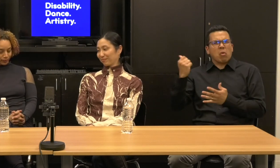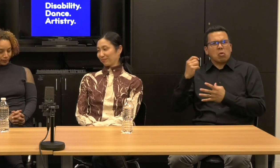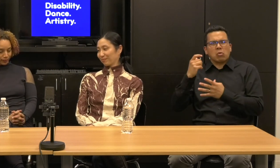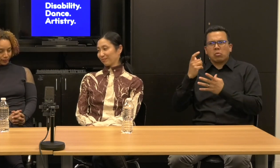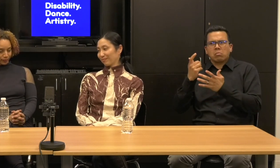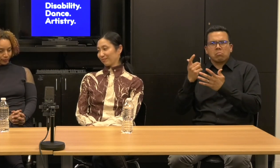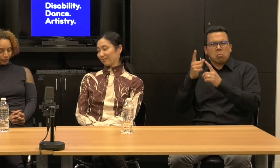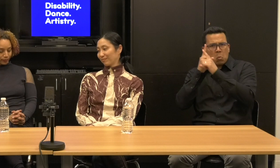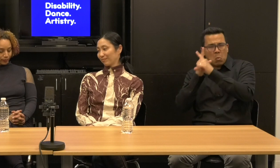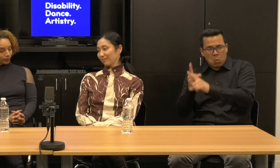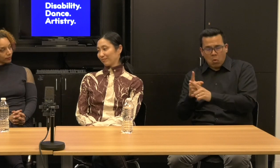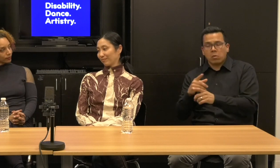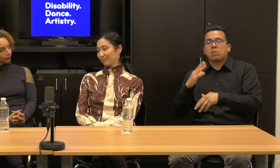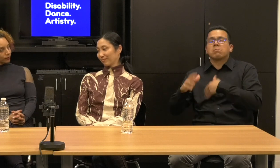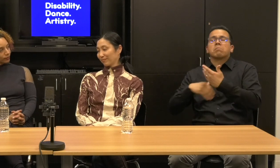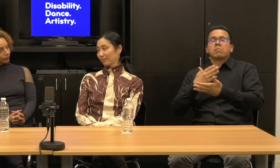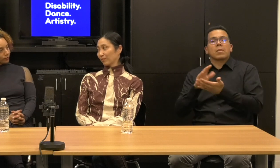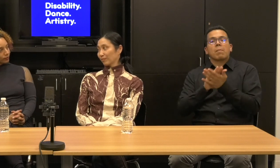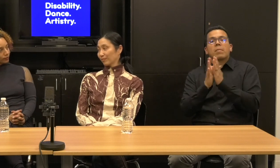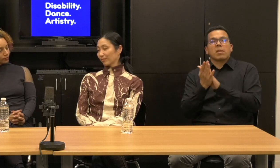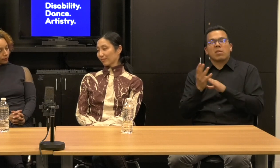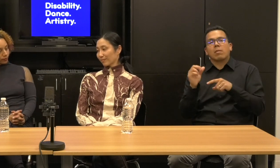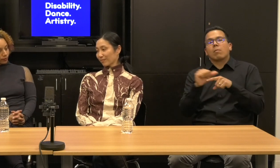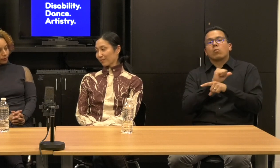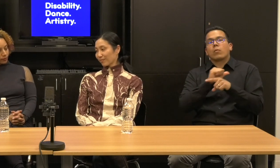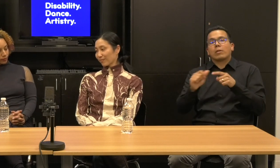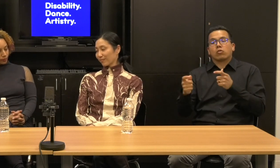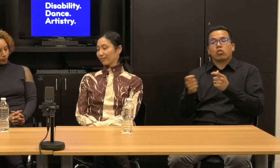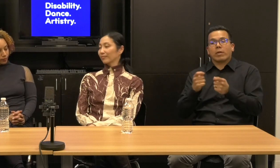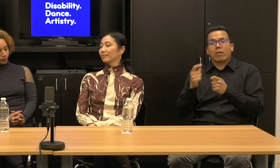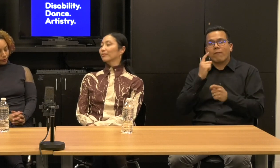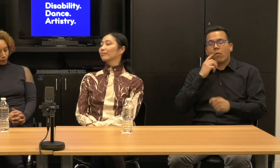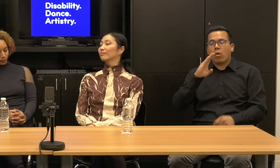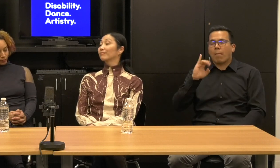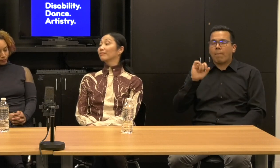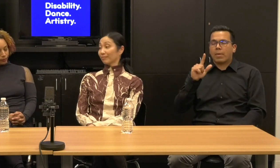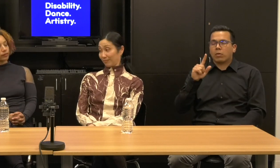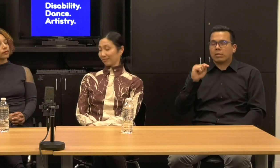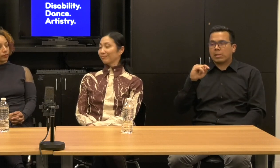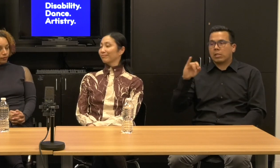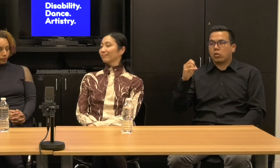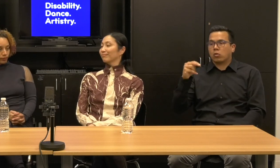She became a Rehearsal Director of the Bill T. Jones, Arnie Zane company in 1996.